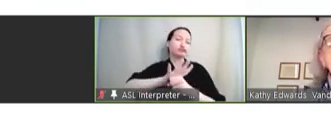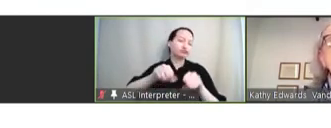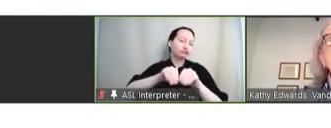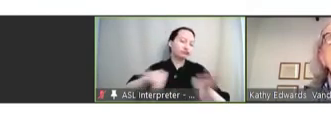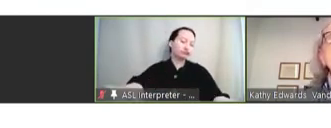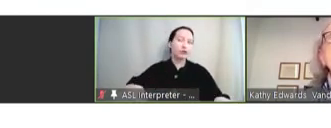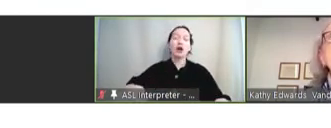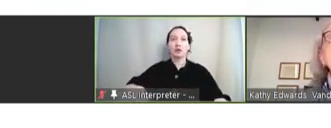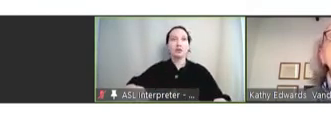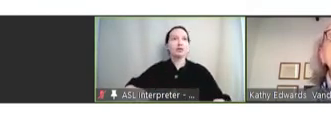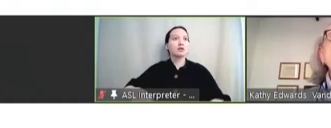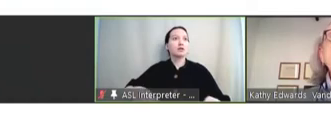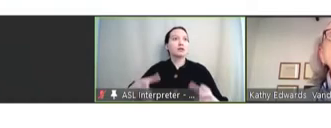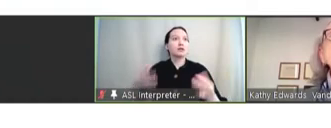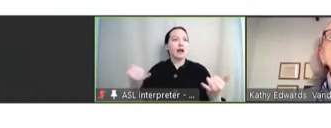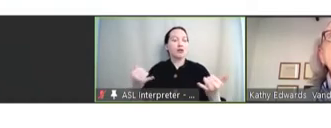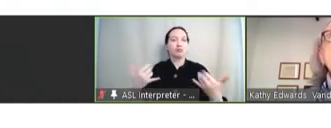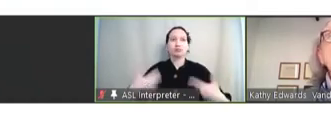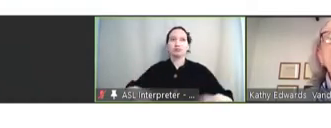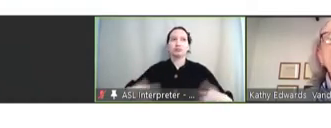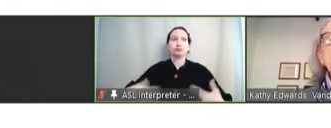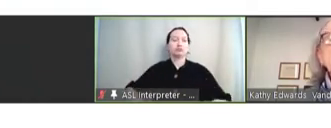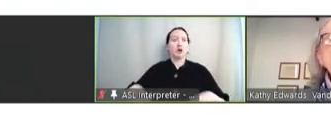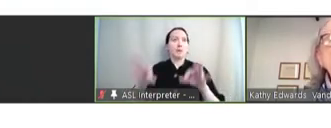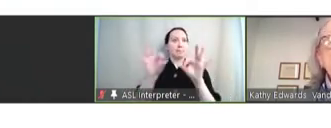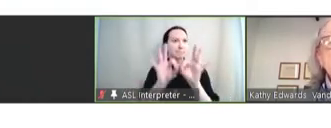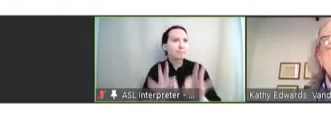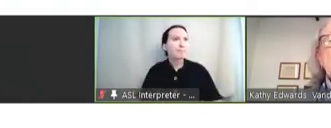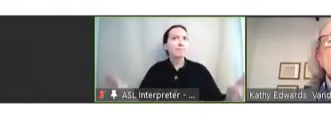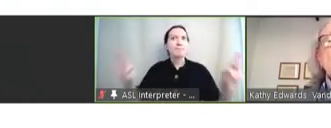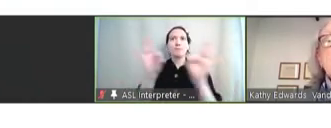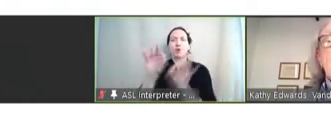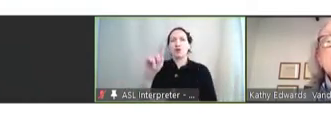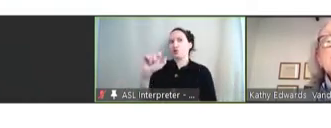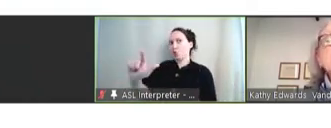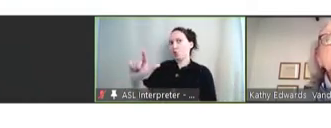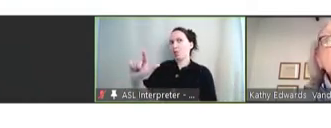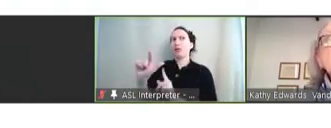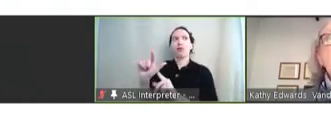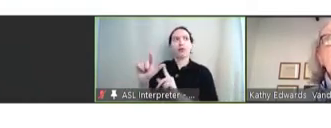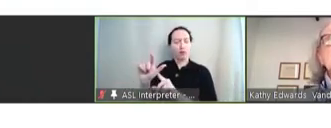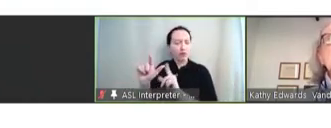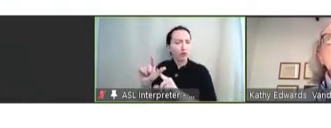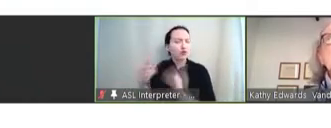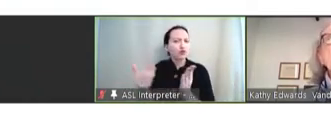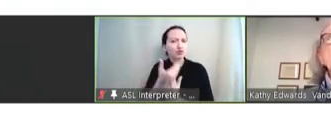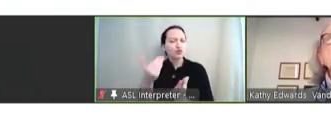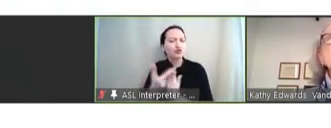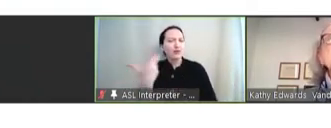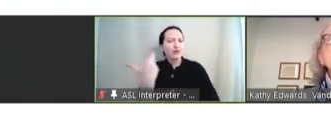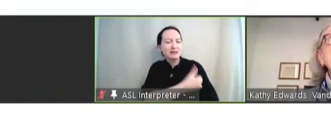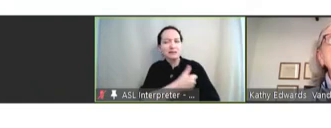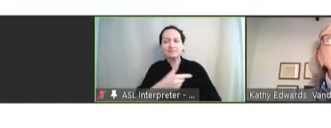given us some enormously important tools. We have some new vaccine approaches that we have